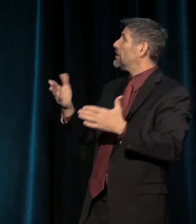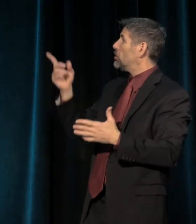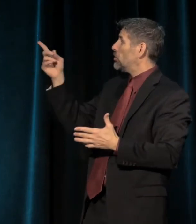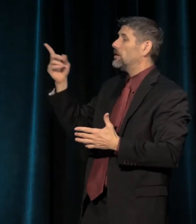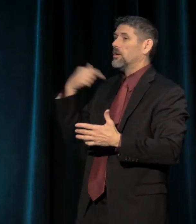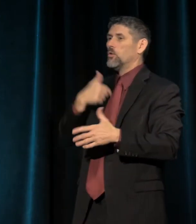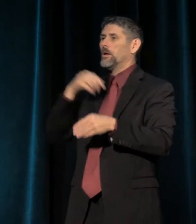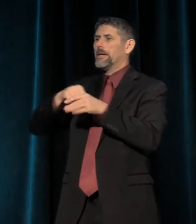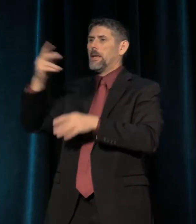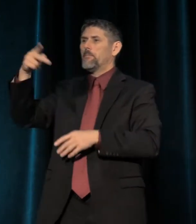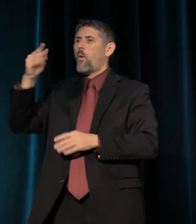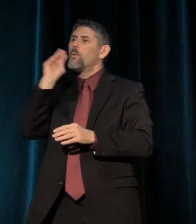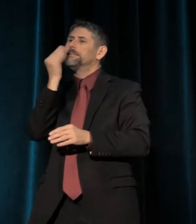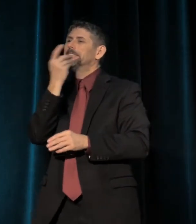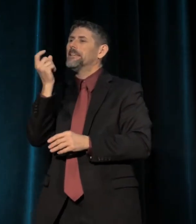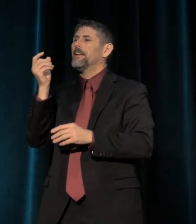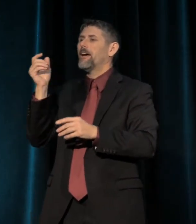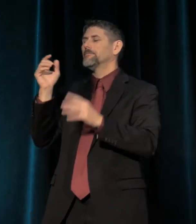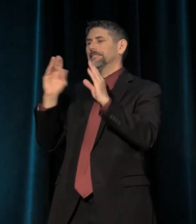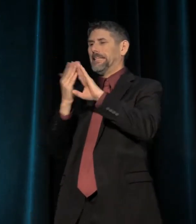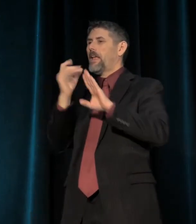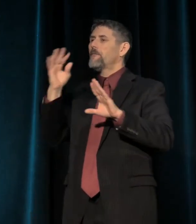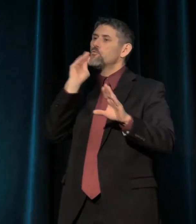The City of Roses, Bridgetown --